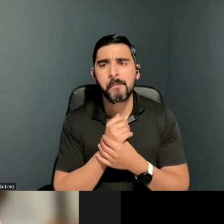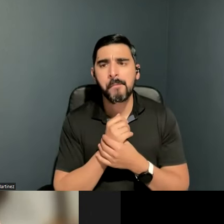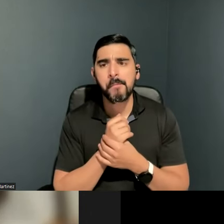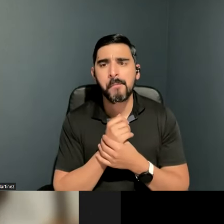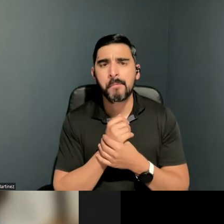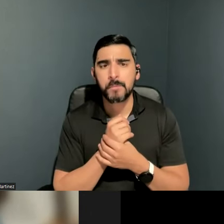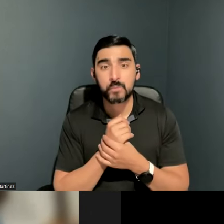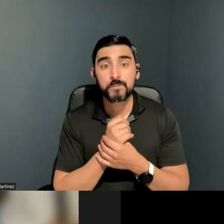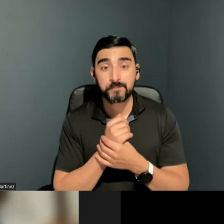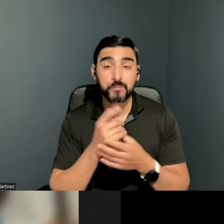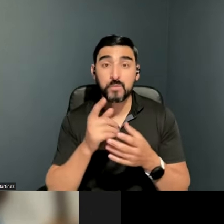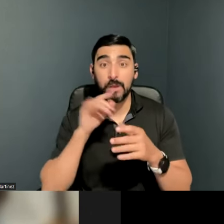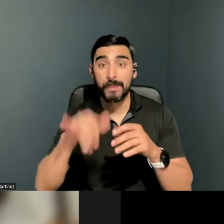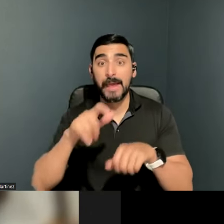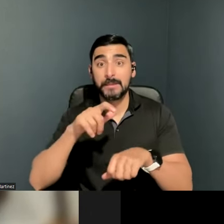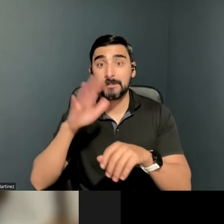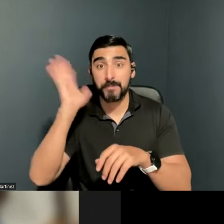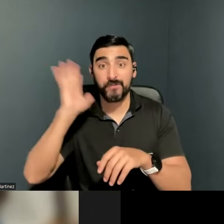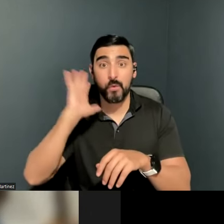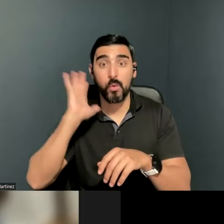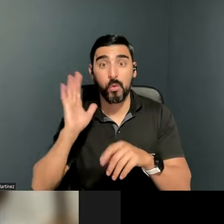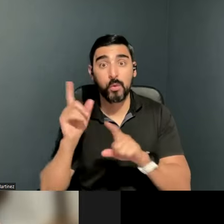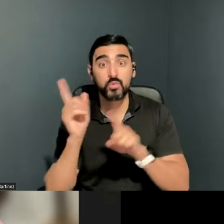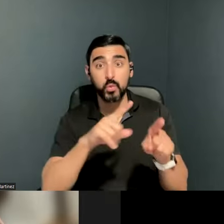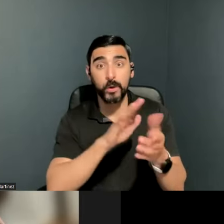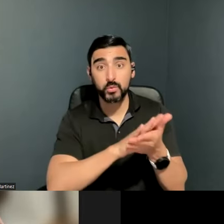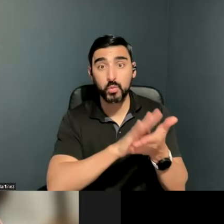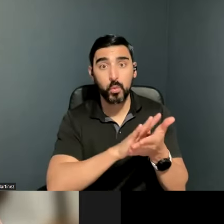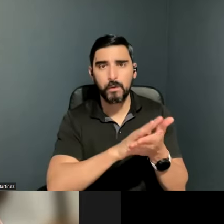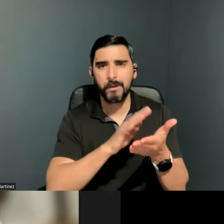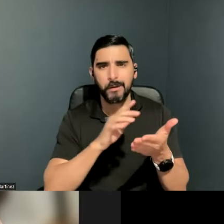I was going to school at the time, wasn’t able to return to school because of the brain injury.